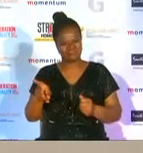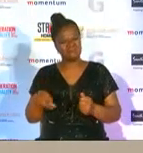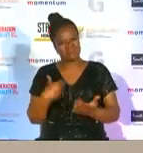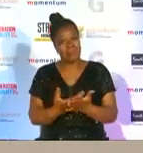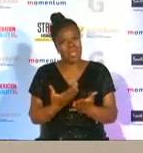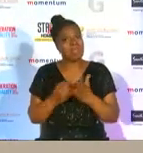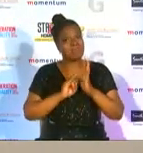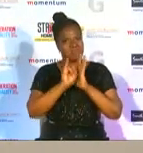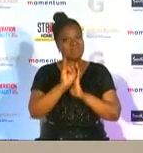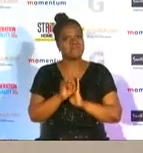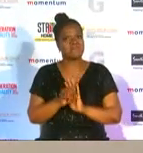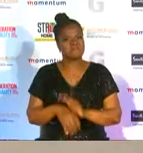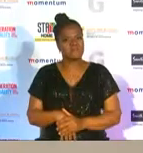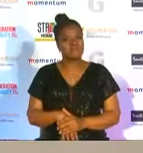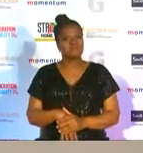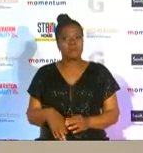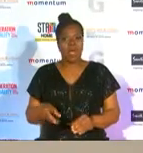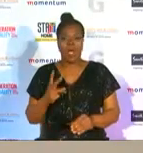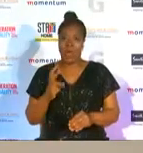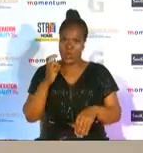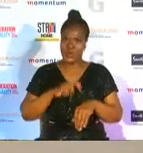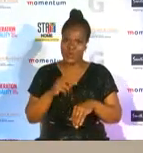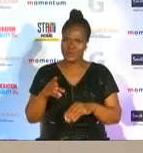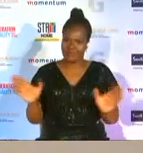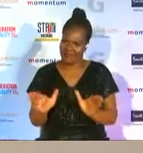i just again we need to encourage the young ladies to keep on keeping on